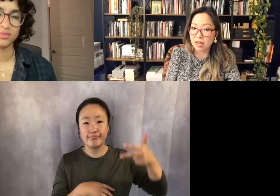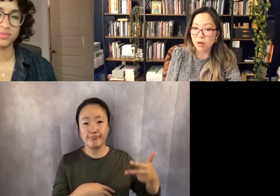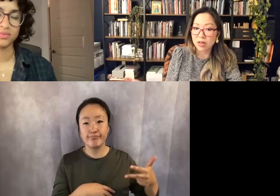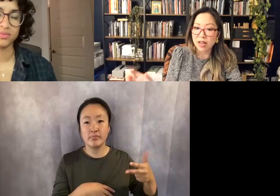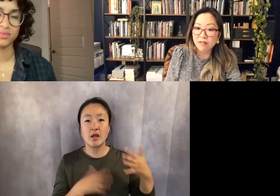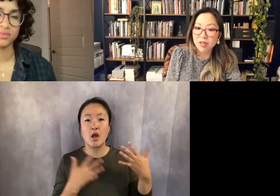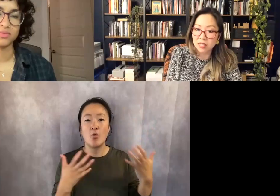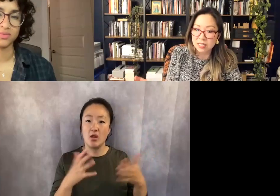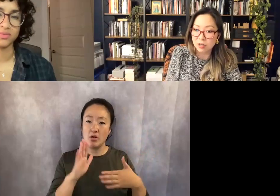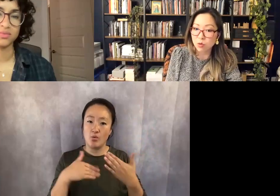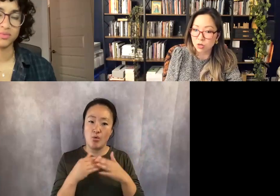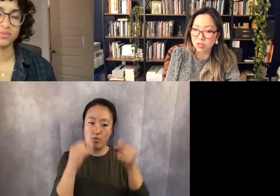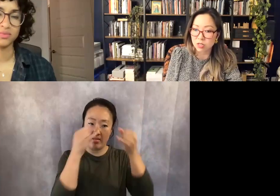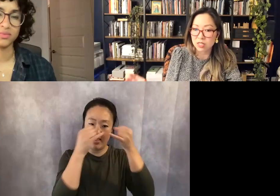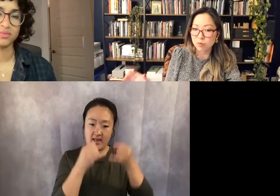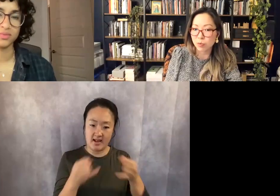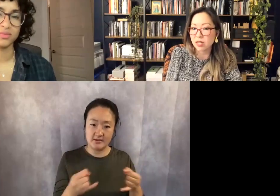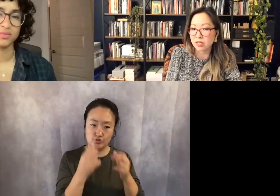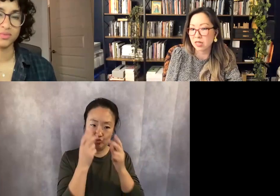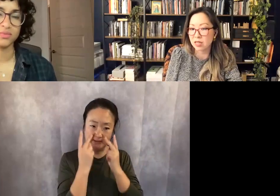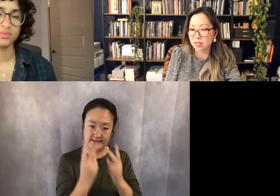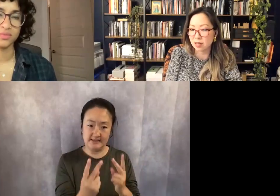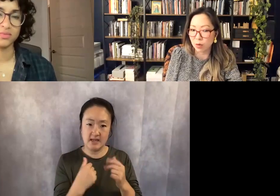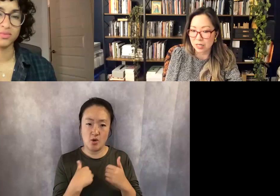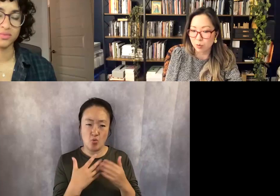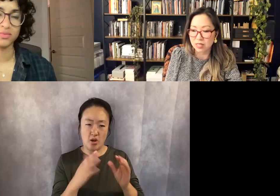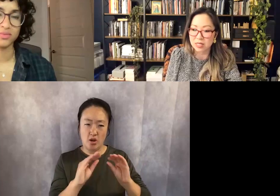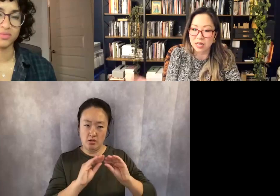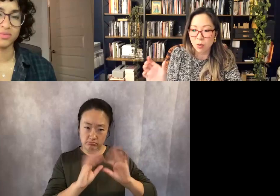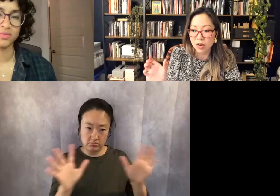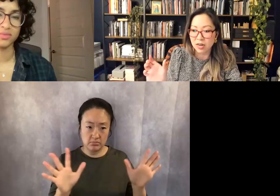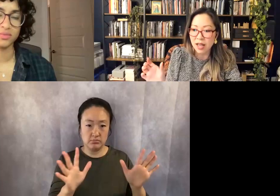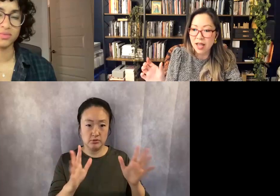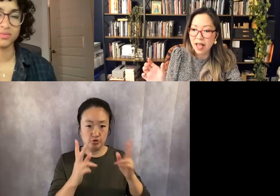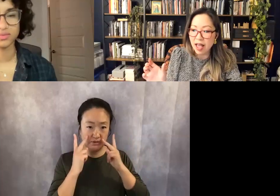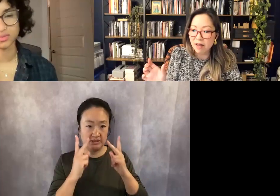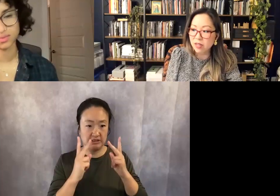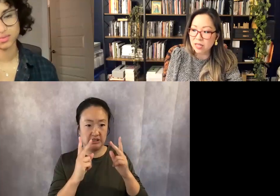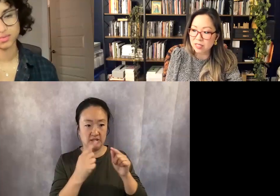I wanted every single word to be spotlit against the white space, like I wanted everything